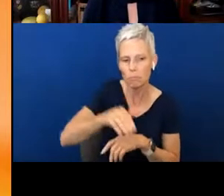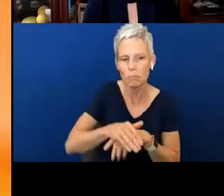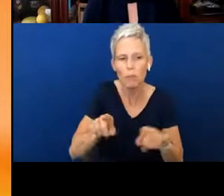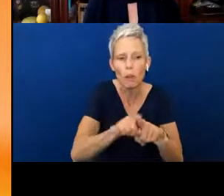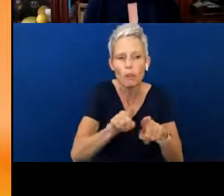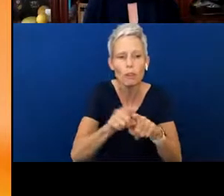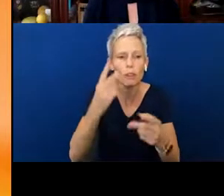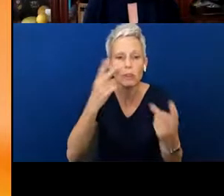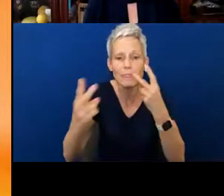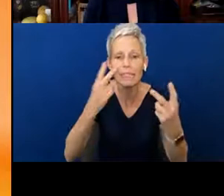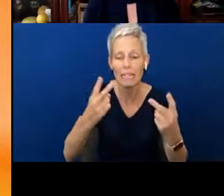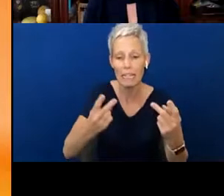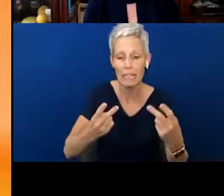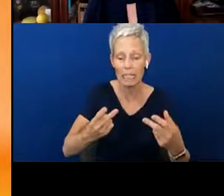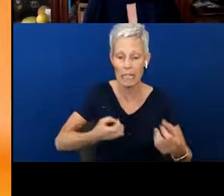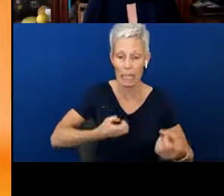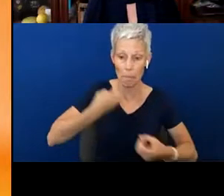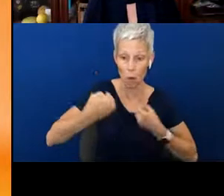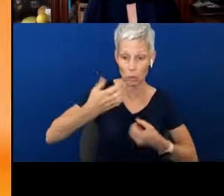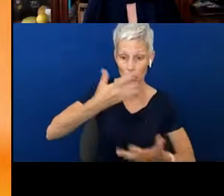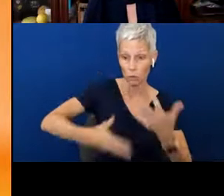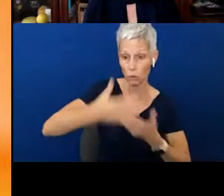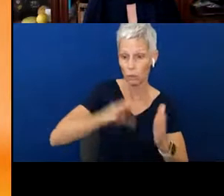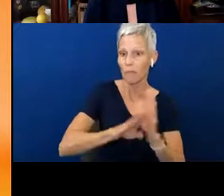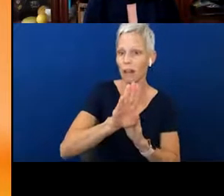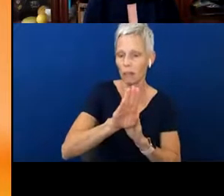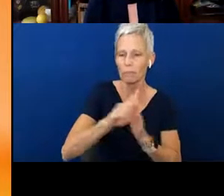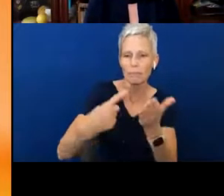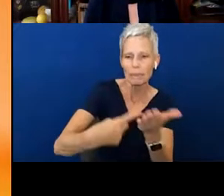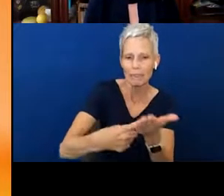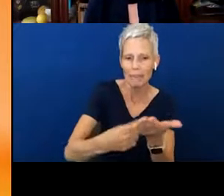emotional development. We're going to take a look at today, the wellbeing of our babies.